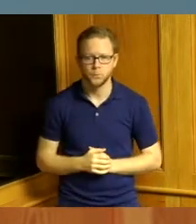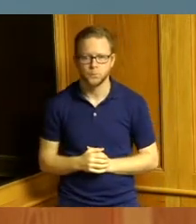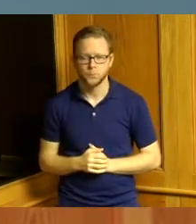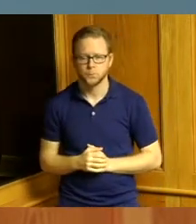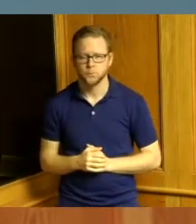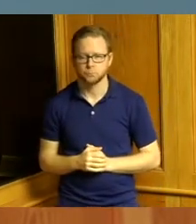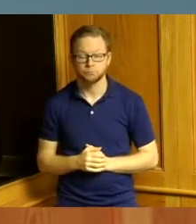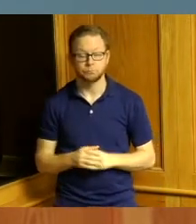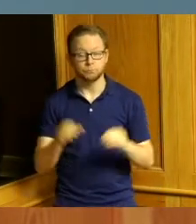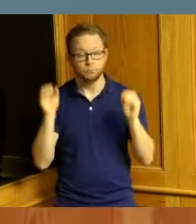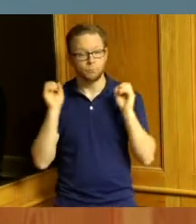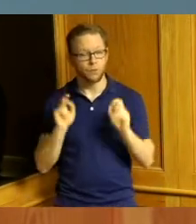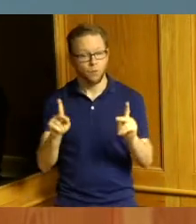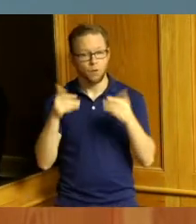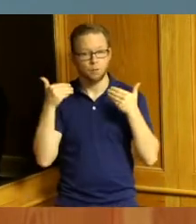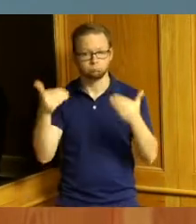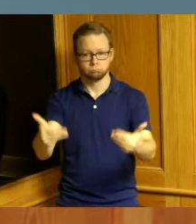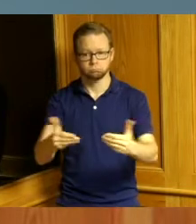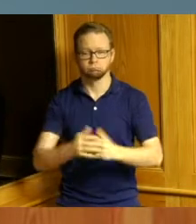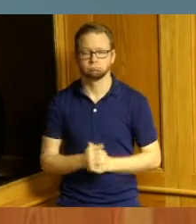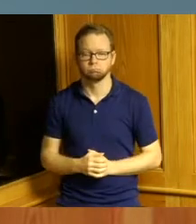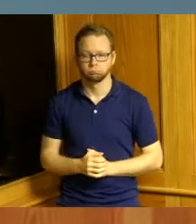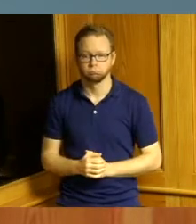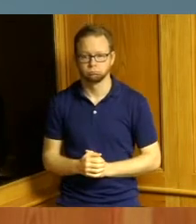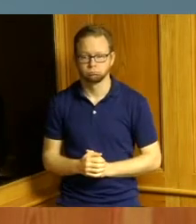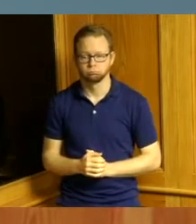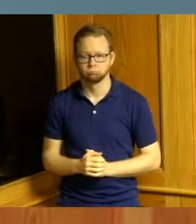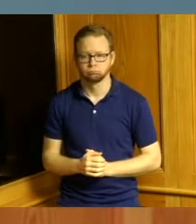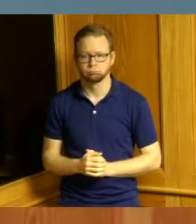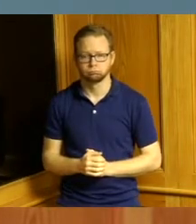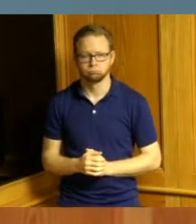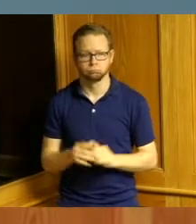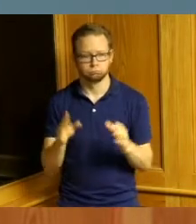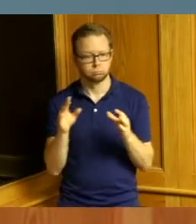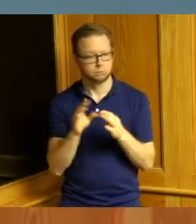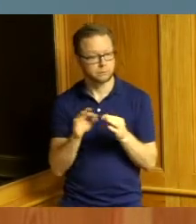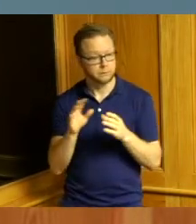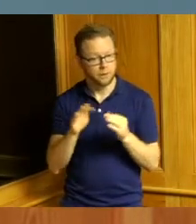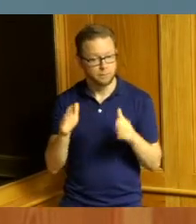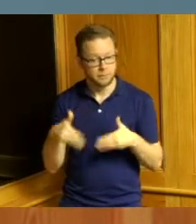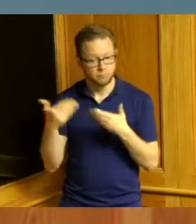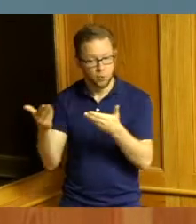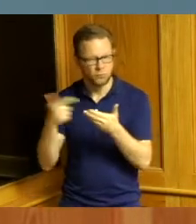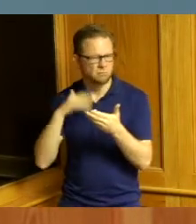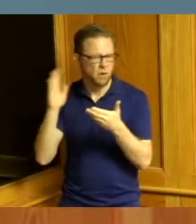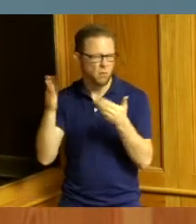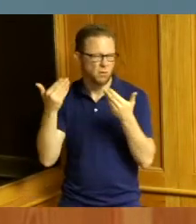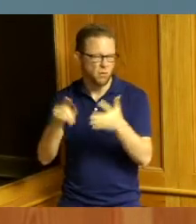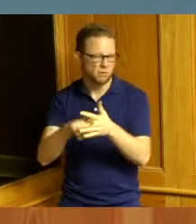okay we will move forward and we have comments and motions and I will get started and as you